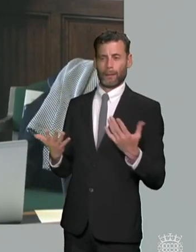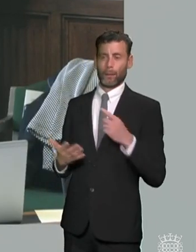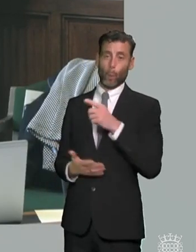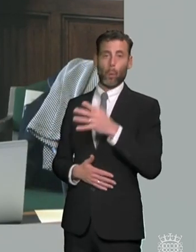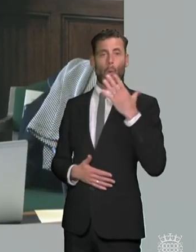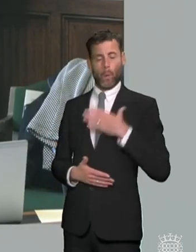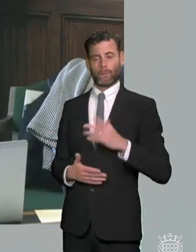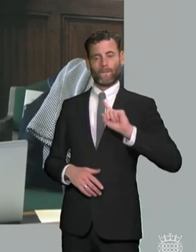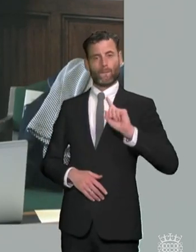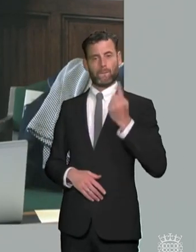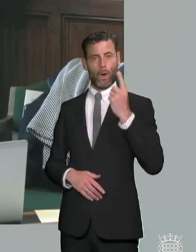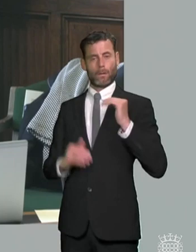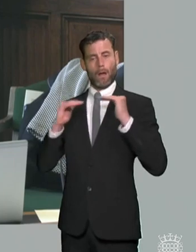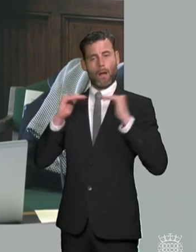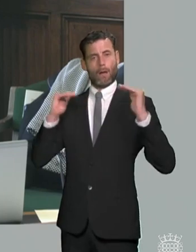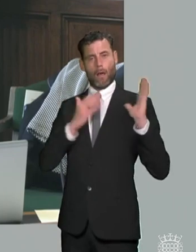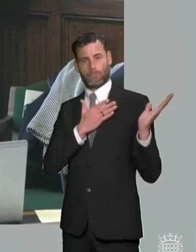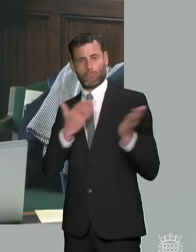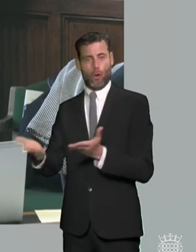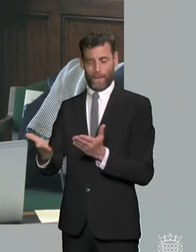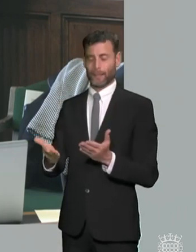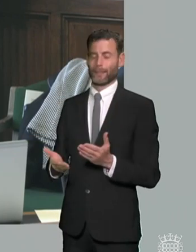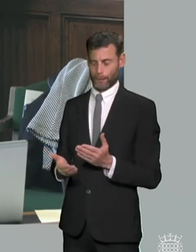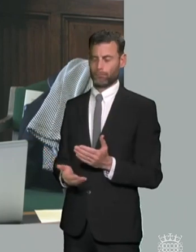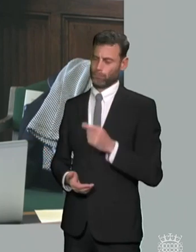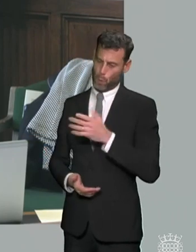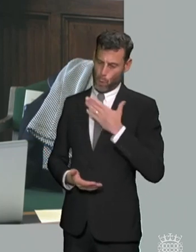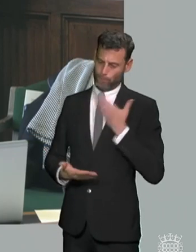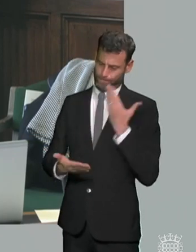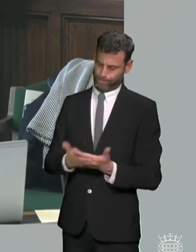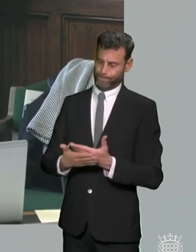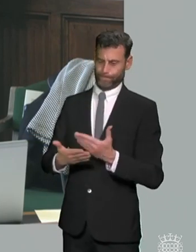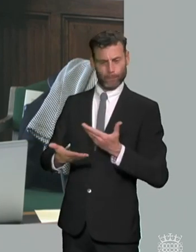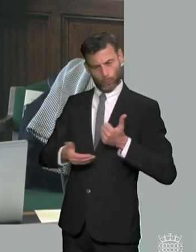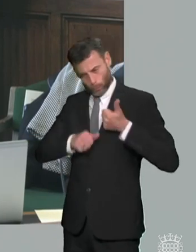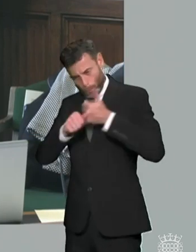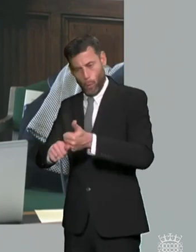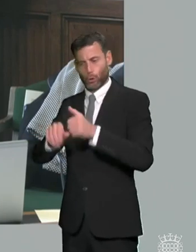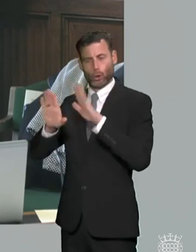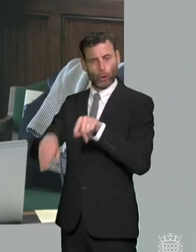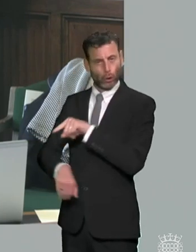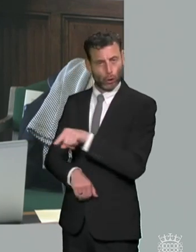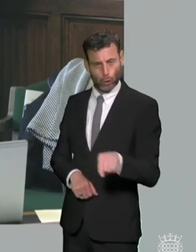there has been significant underfunding to the sector for over 12 years and the national